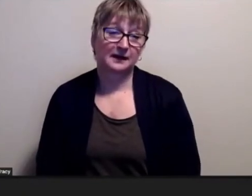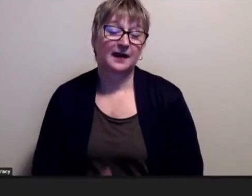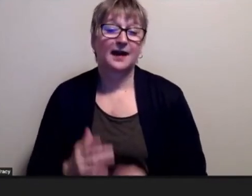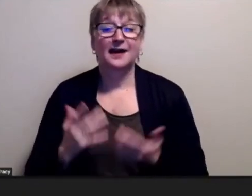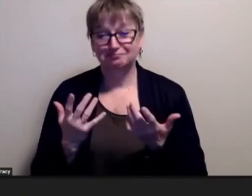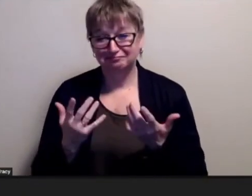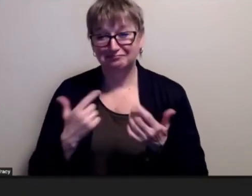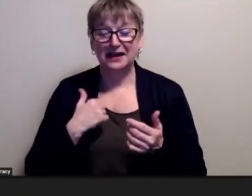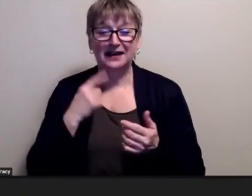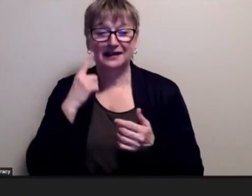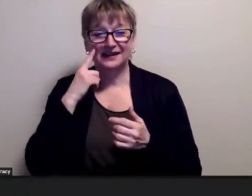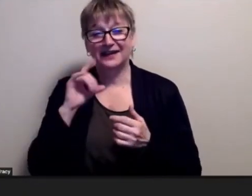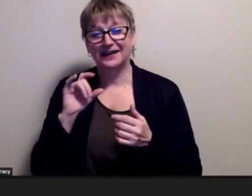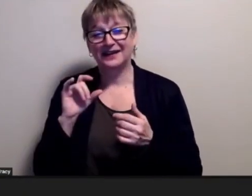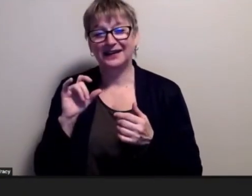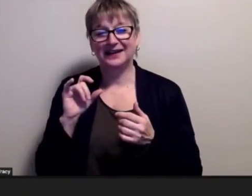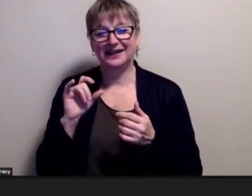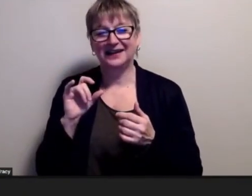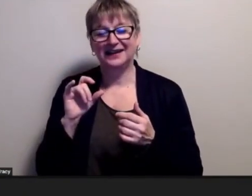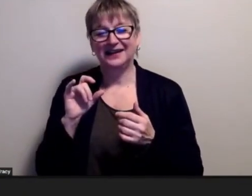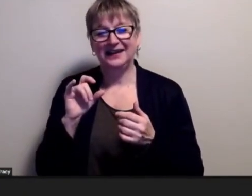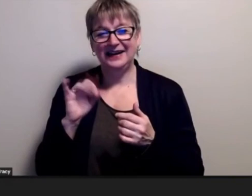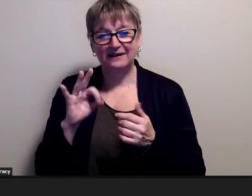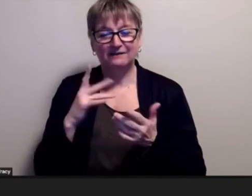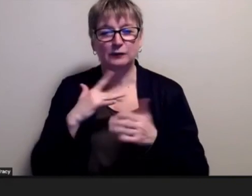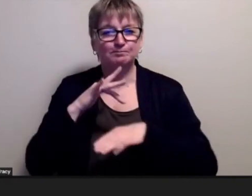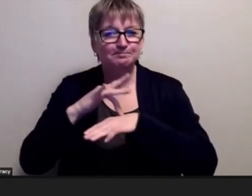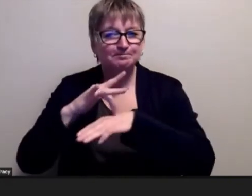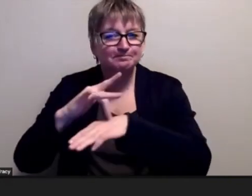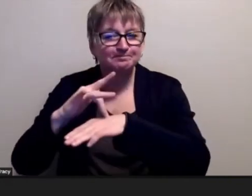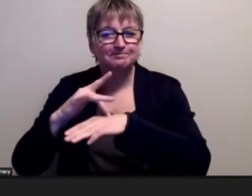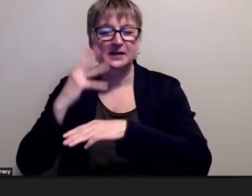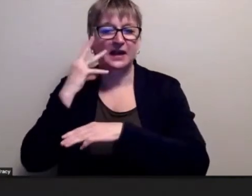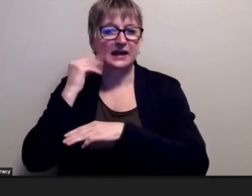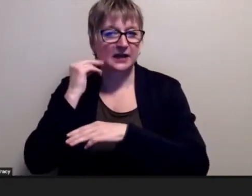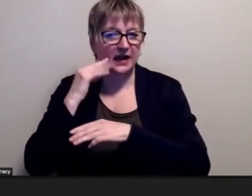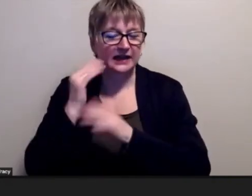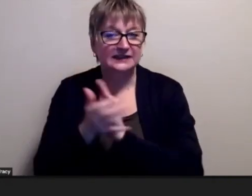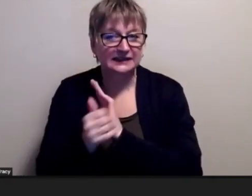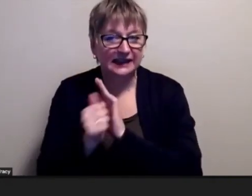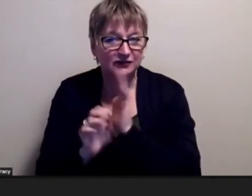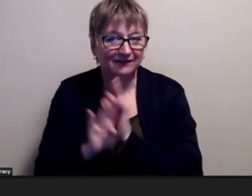if you were able to get those kinds of skills developed earlier on that would be really helpful